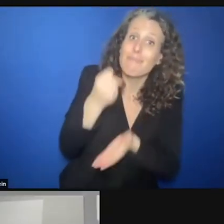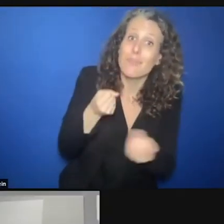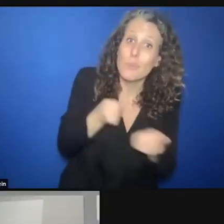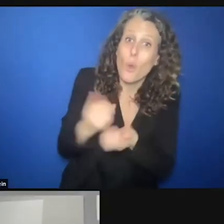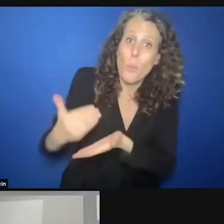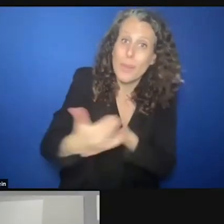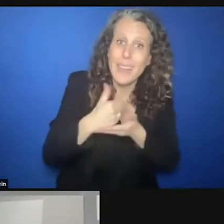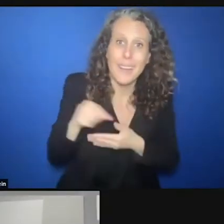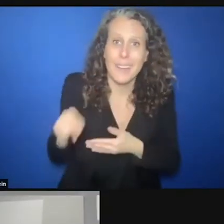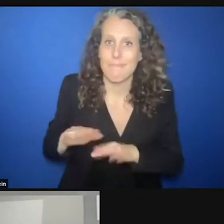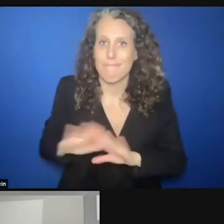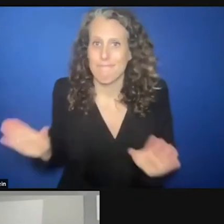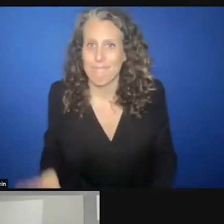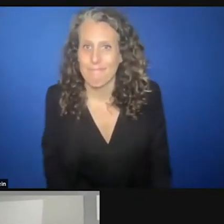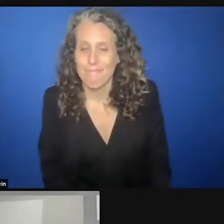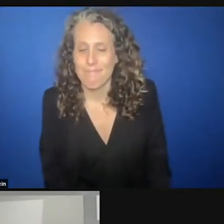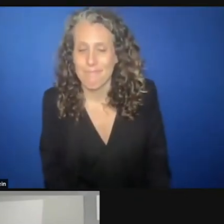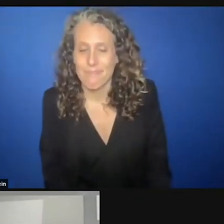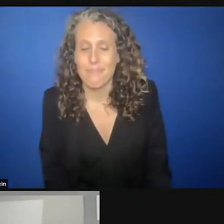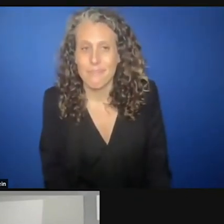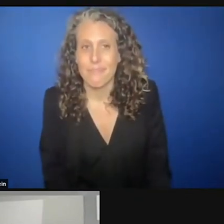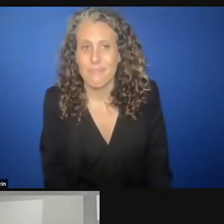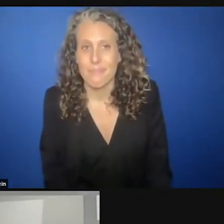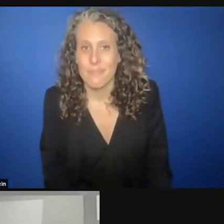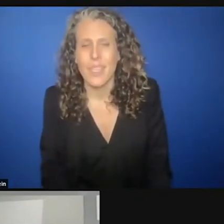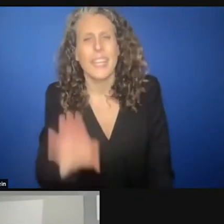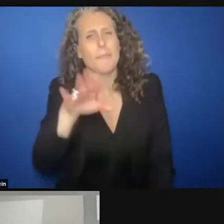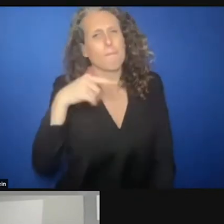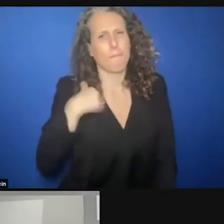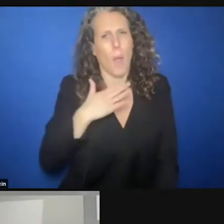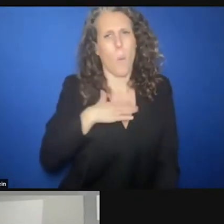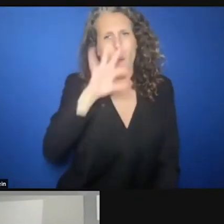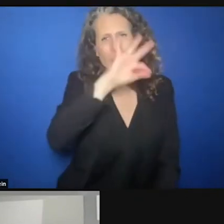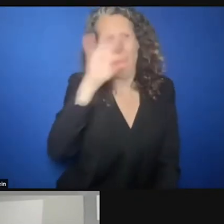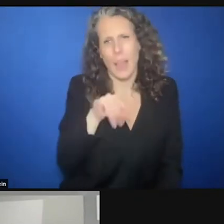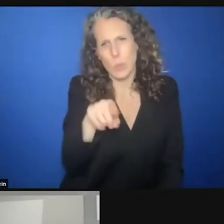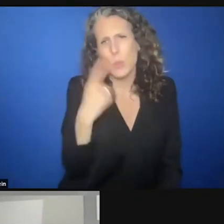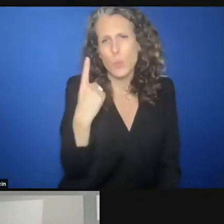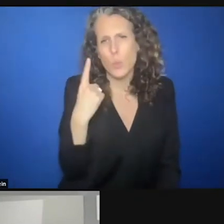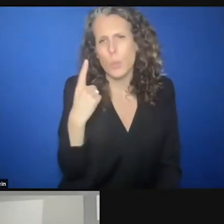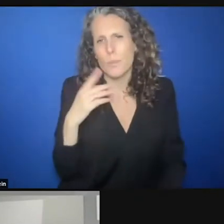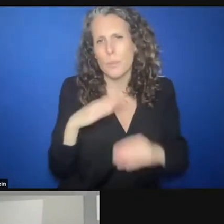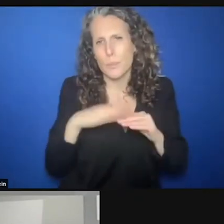move from you for one second. Before we go tell me from your perspective about what protection